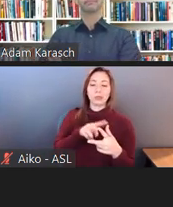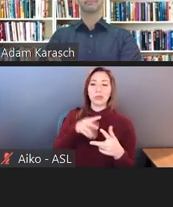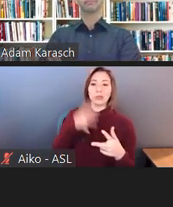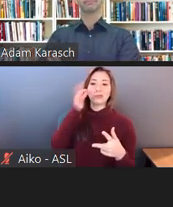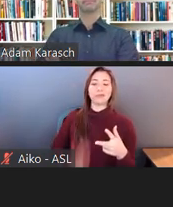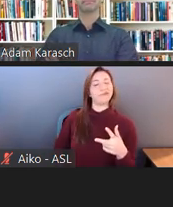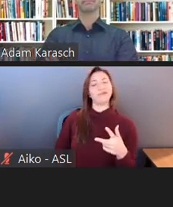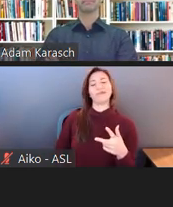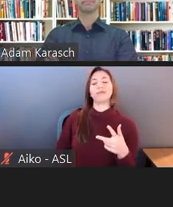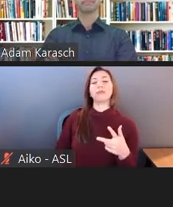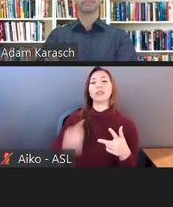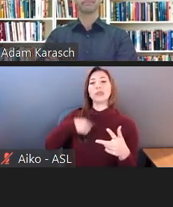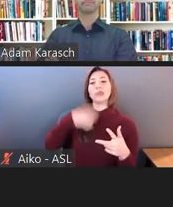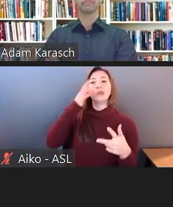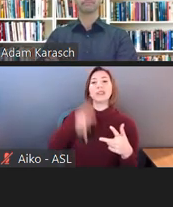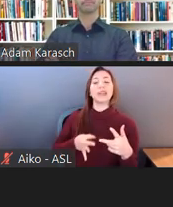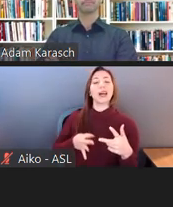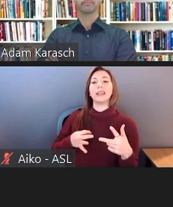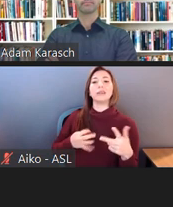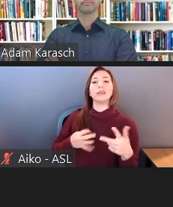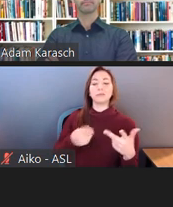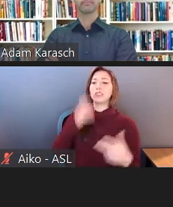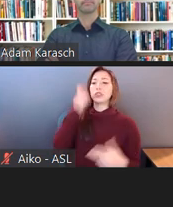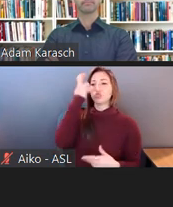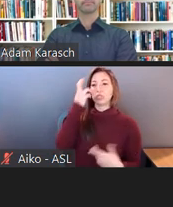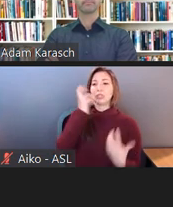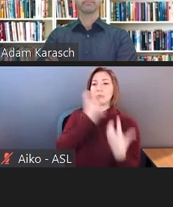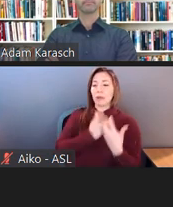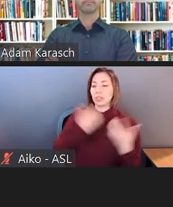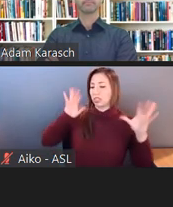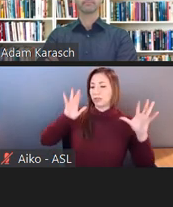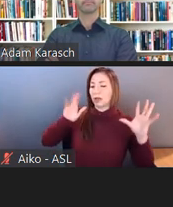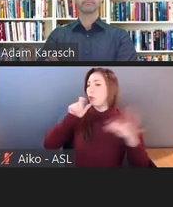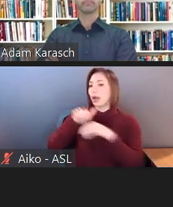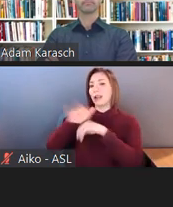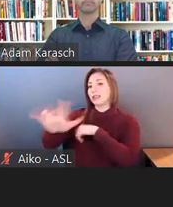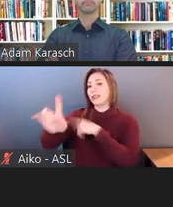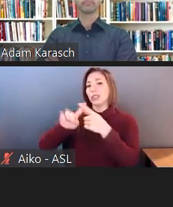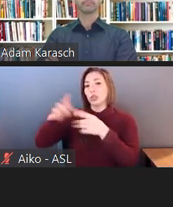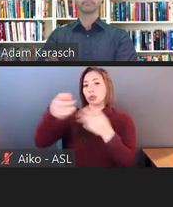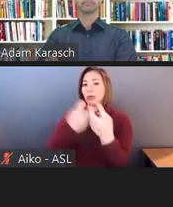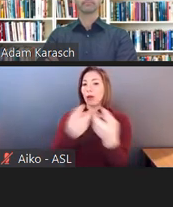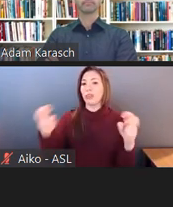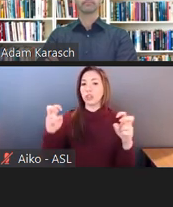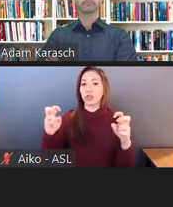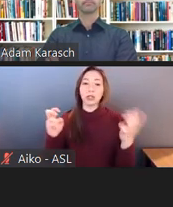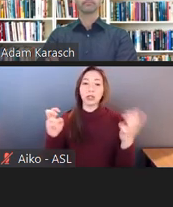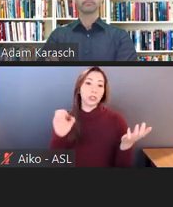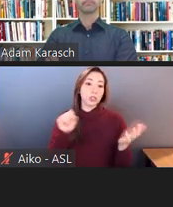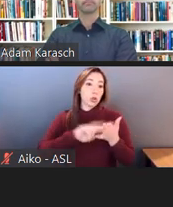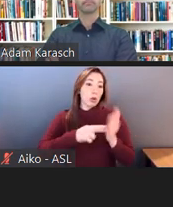We're not going to let it go to the jury so, and that was the end of the case. So that Mr. Noll continued to get certain accommodations,